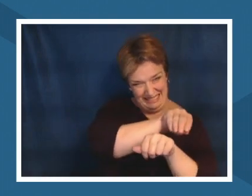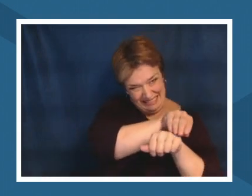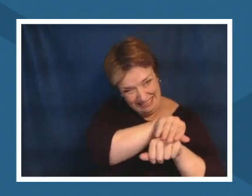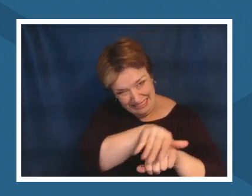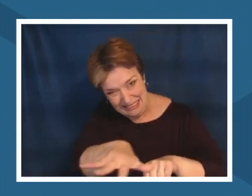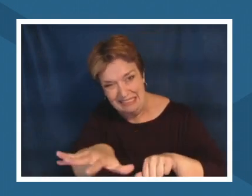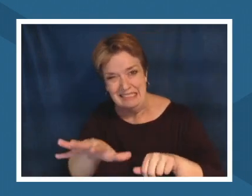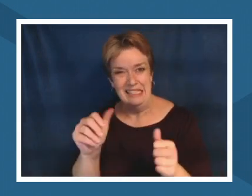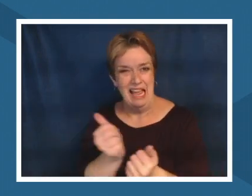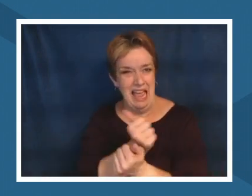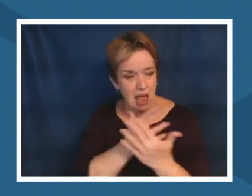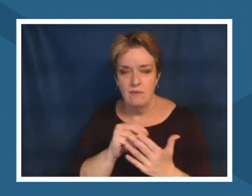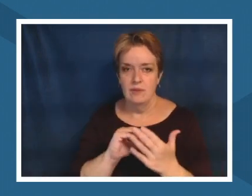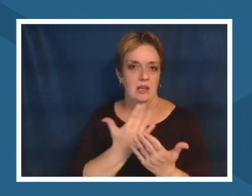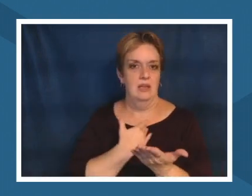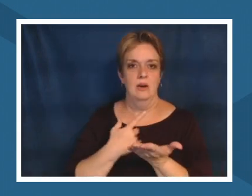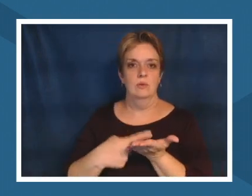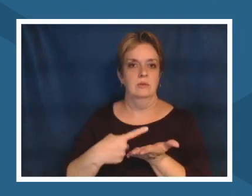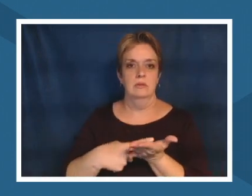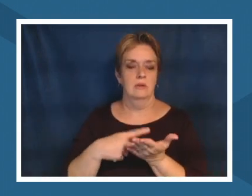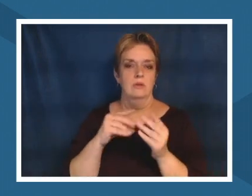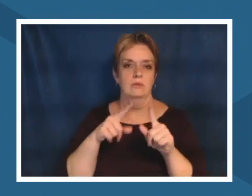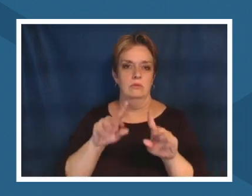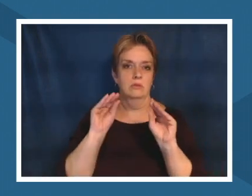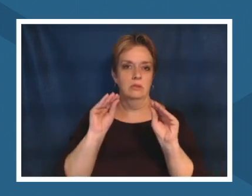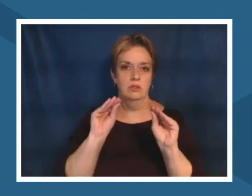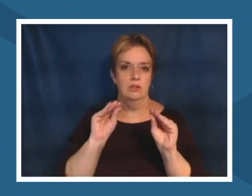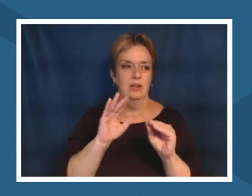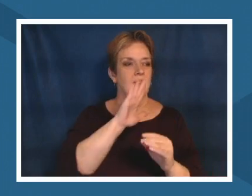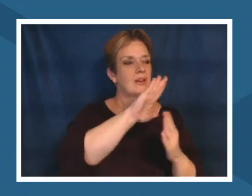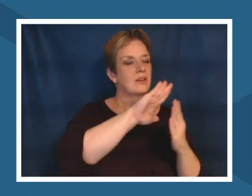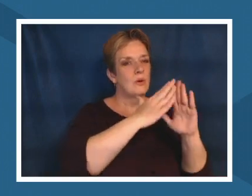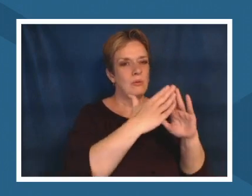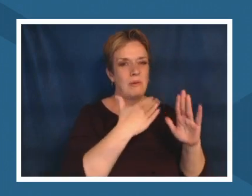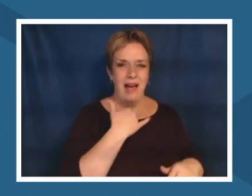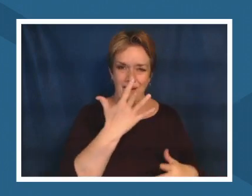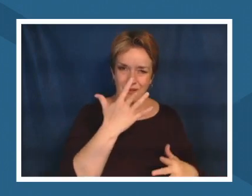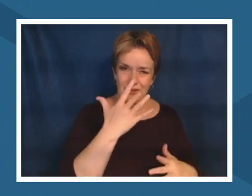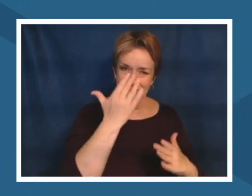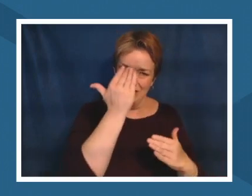have